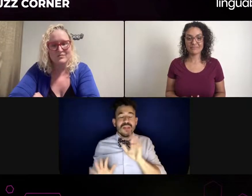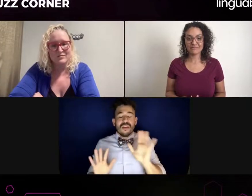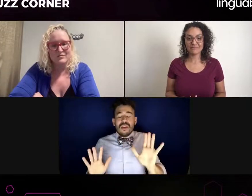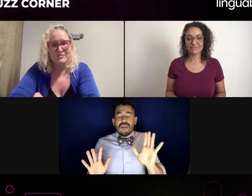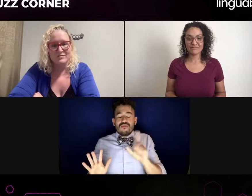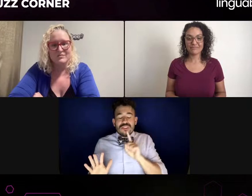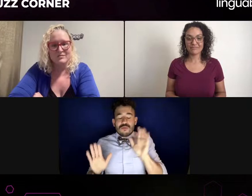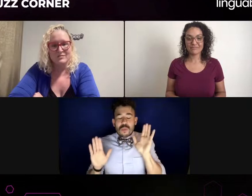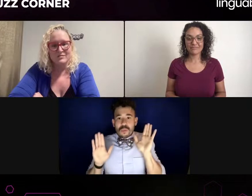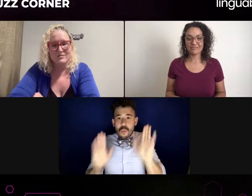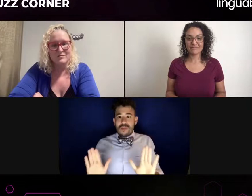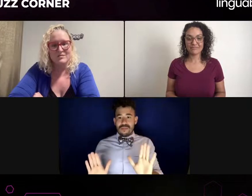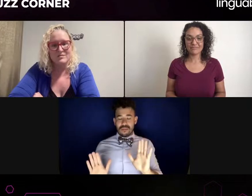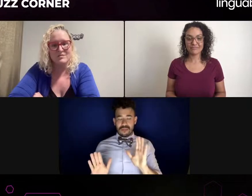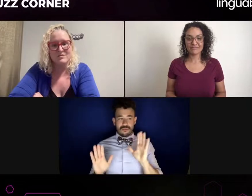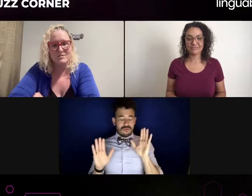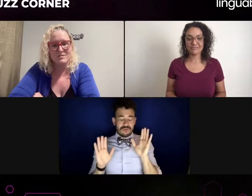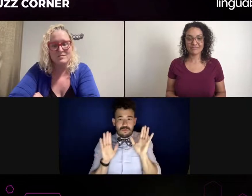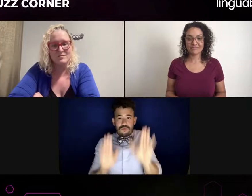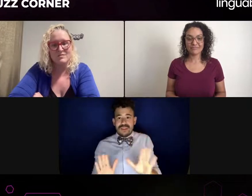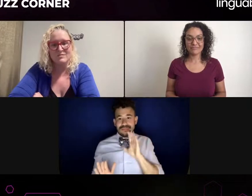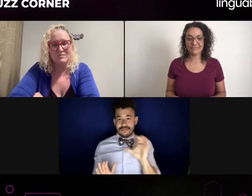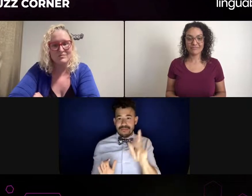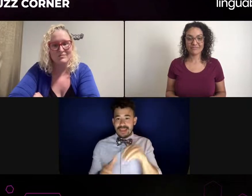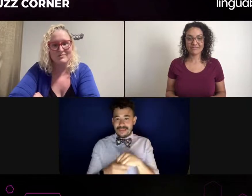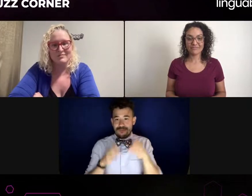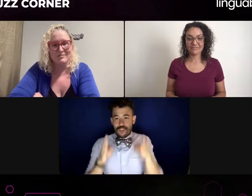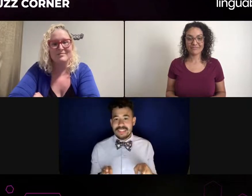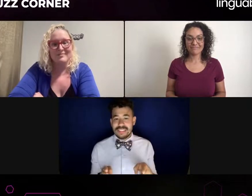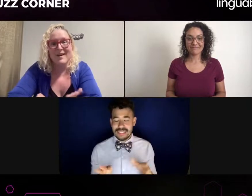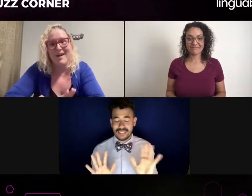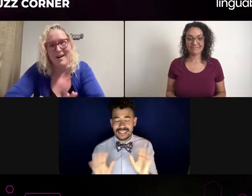they will expand more as we go on in the field.